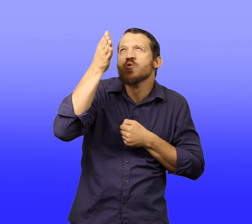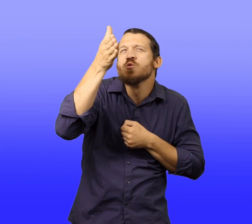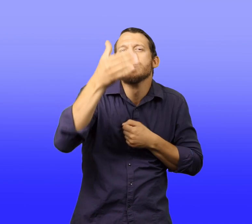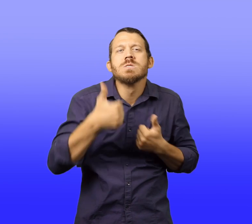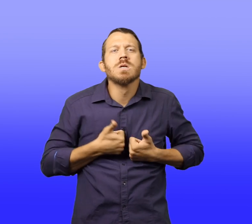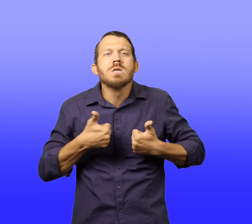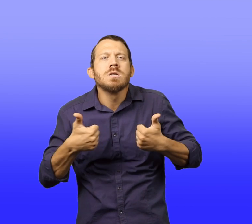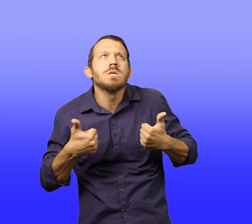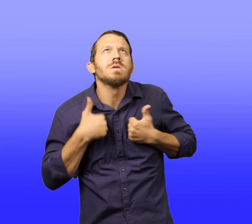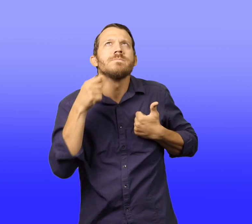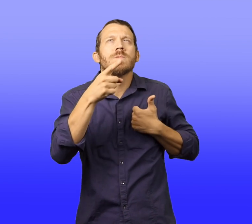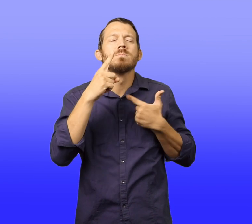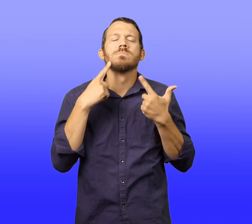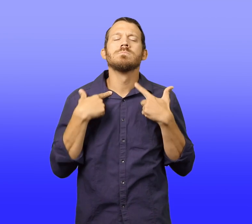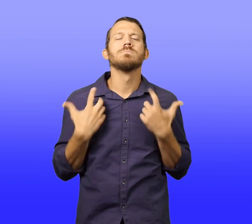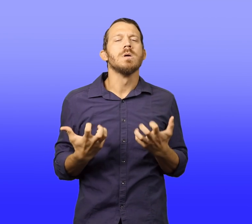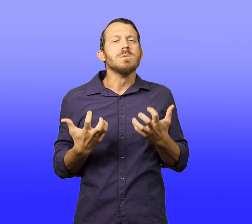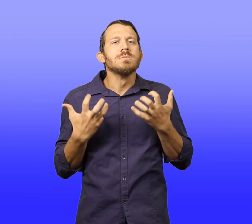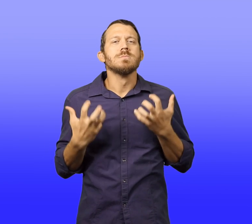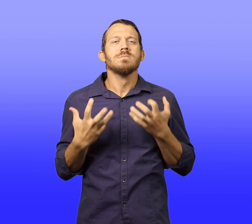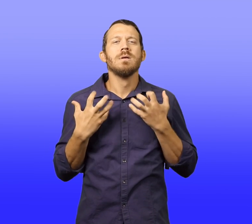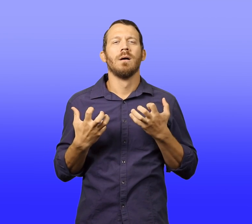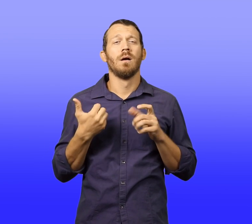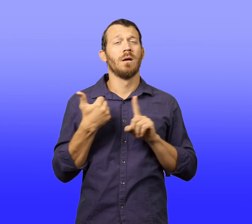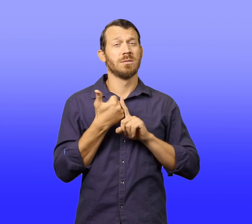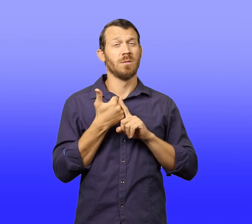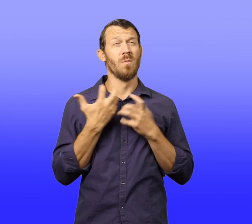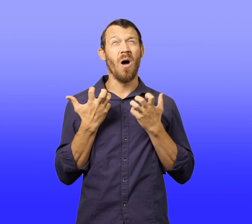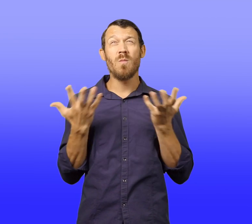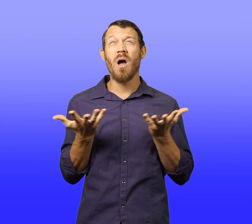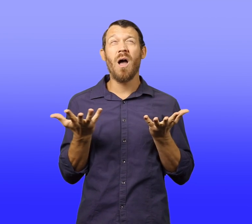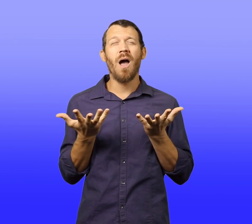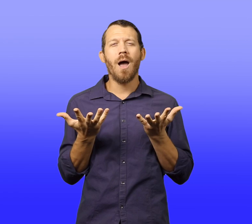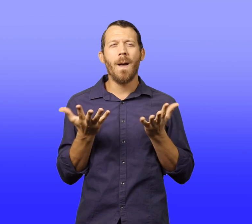He couldn't wait to have his own tiny plane.